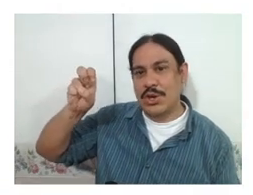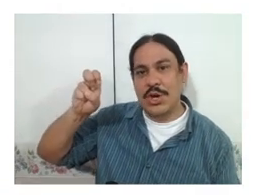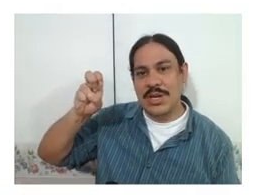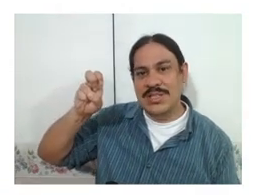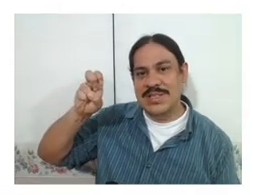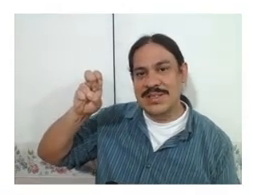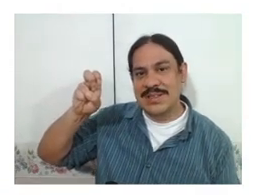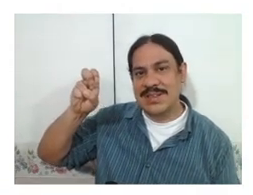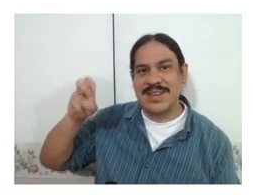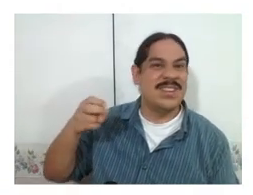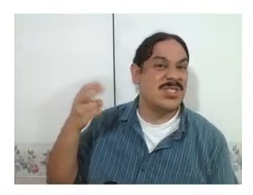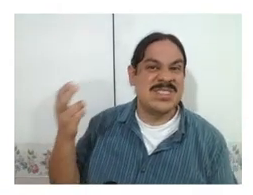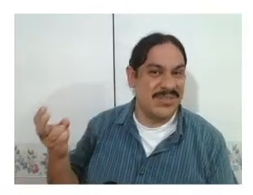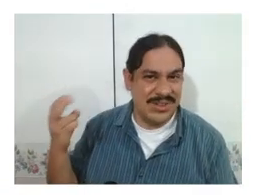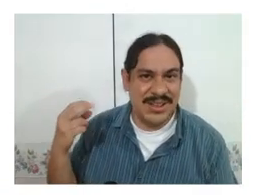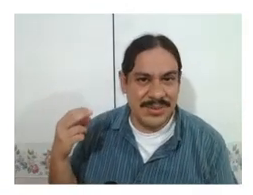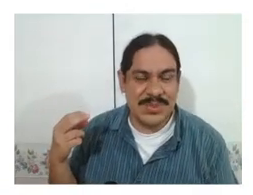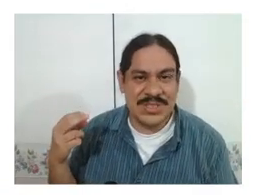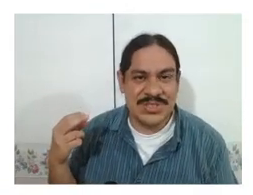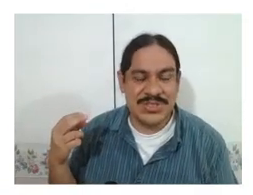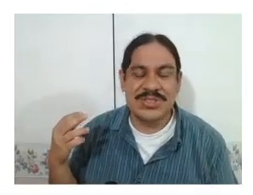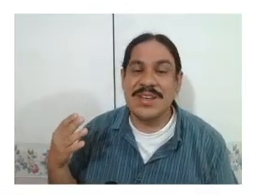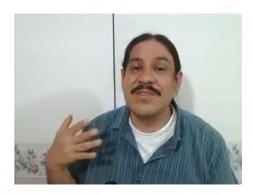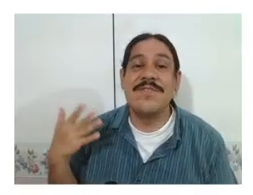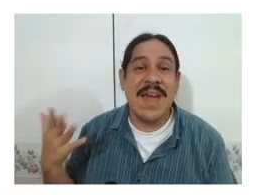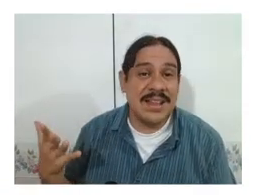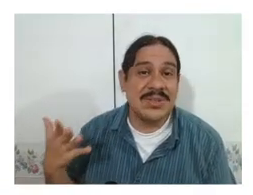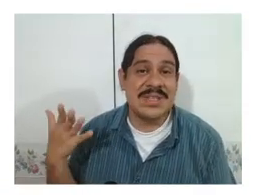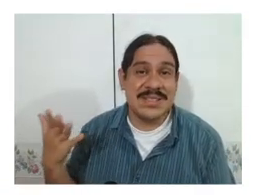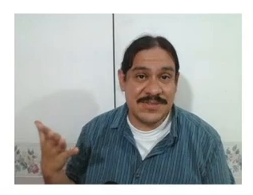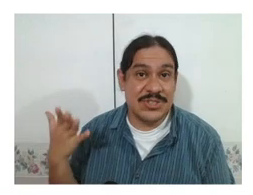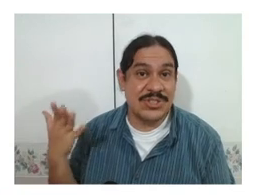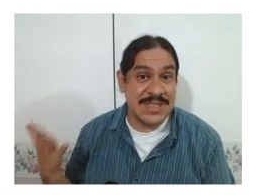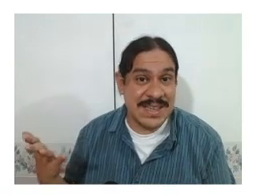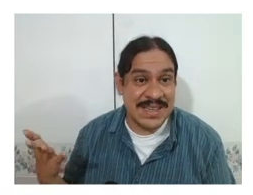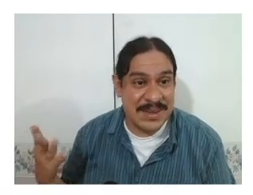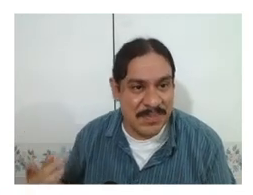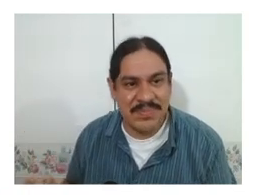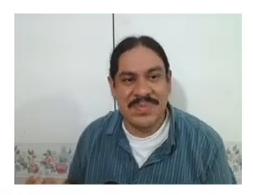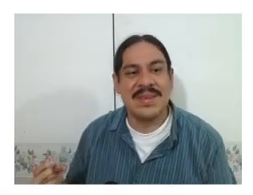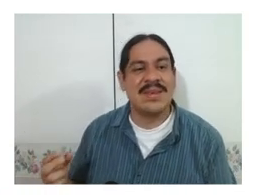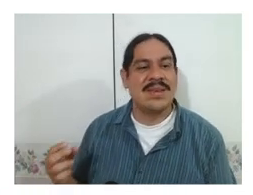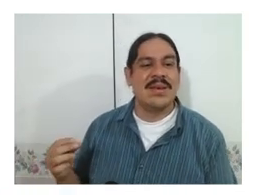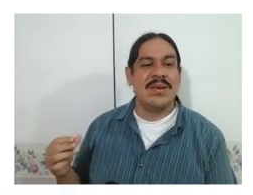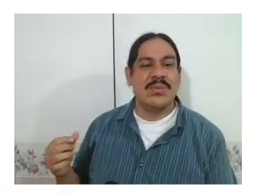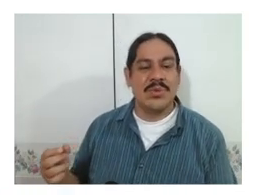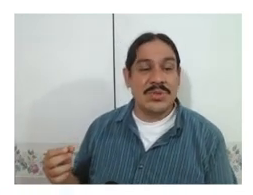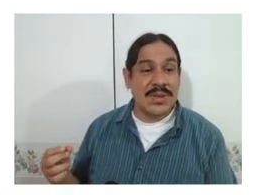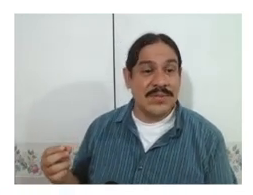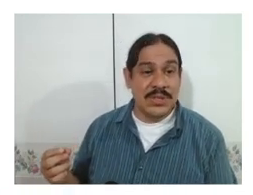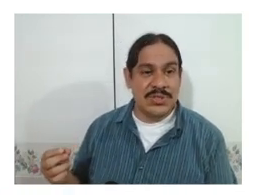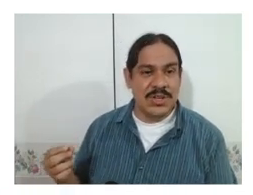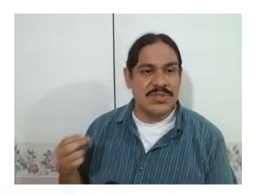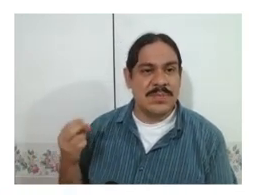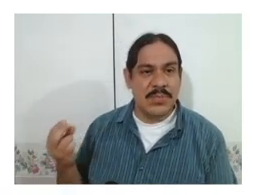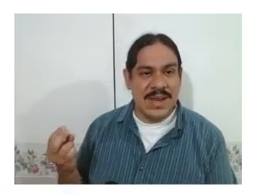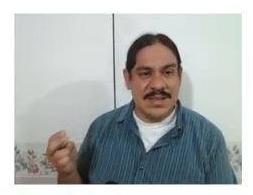hooked, and there's several other positions. there's other values that this feature can take. we also have the